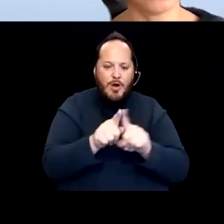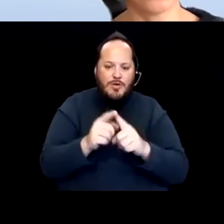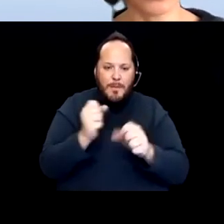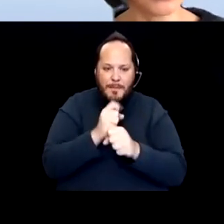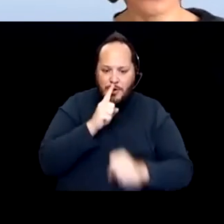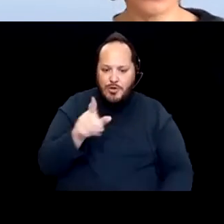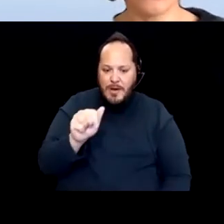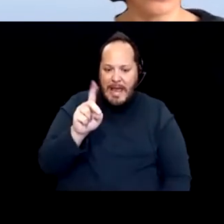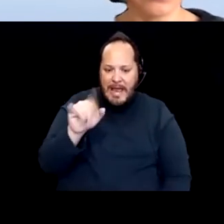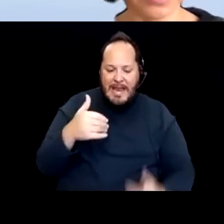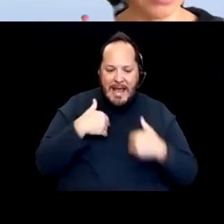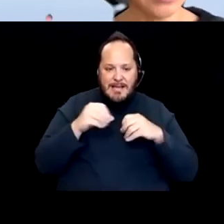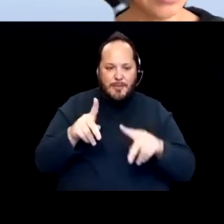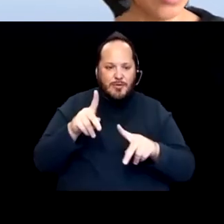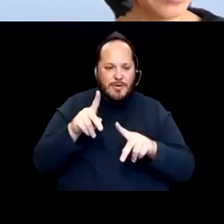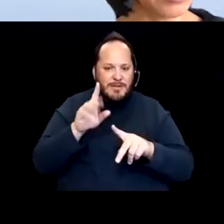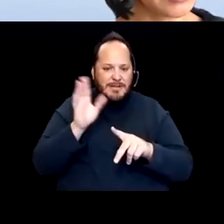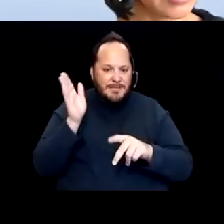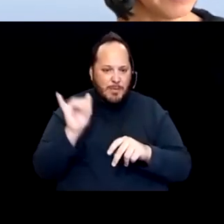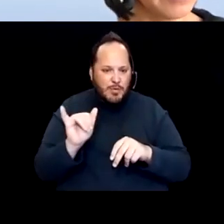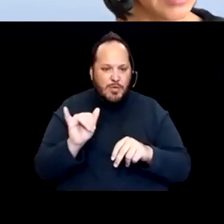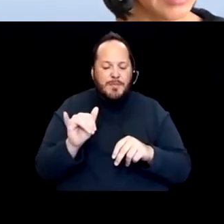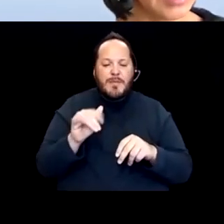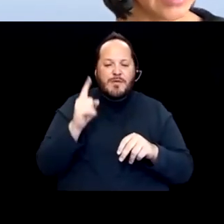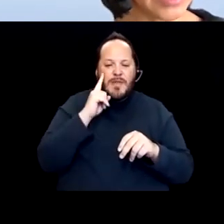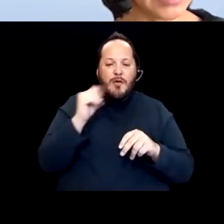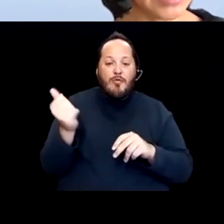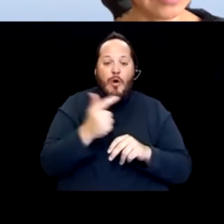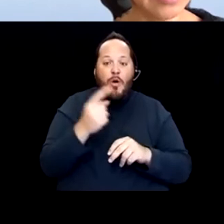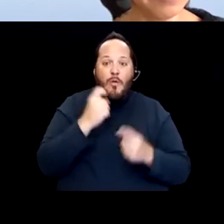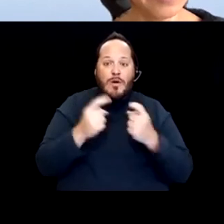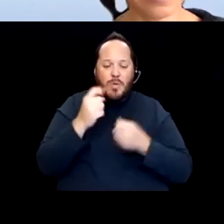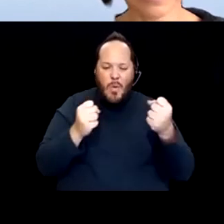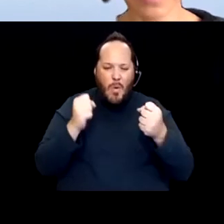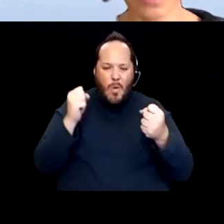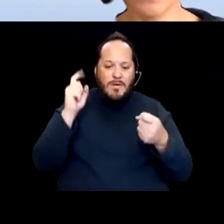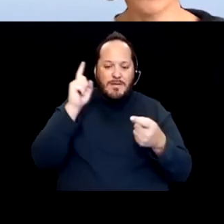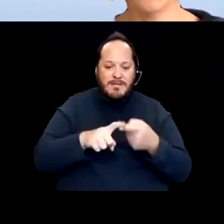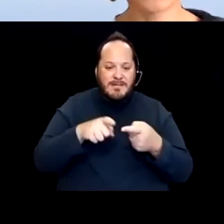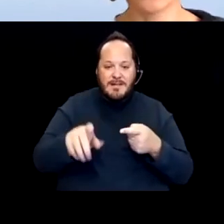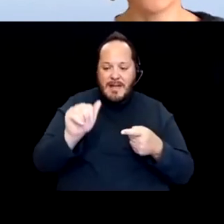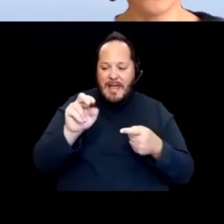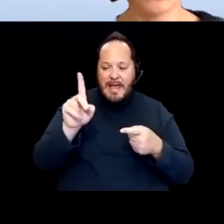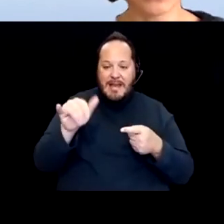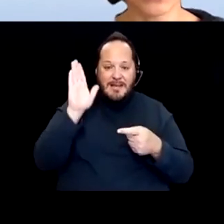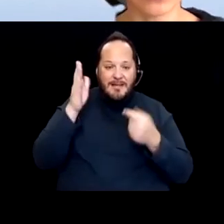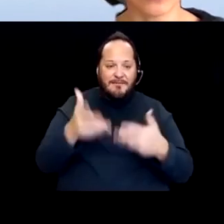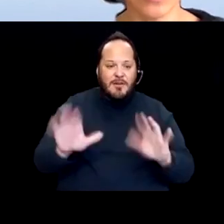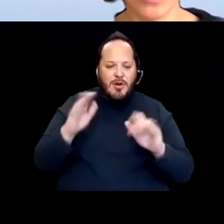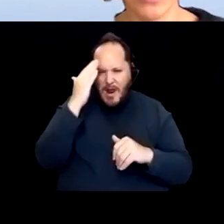and then we'll have more of a, an open question time after Andy has gone. I know we started a few minutes late too.